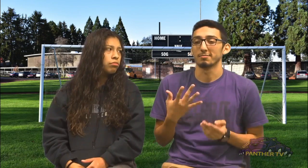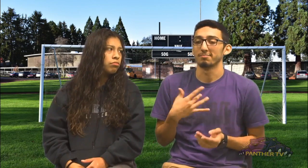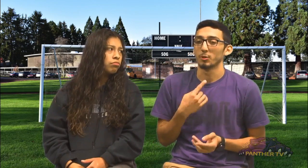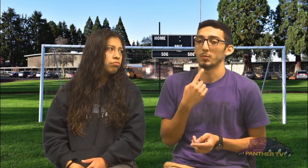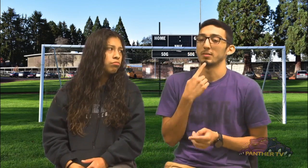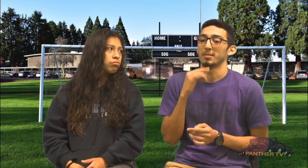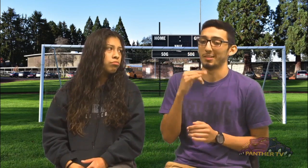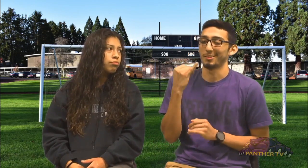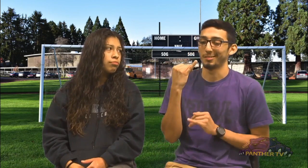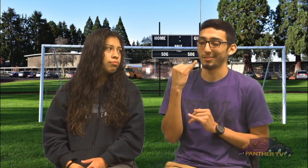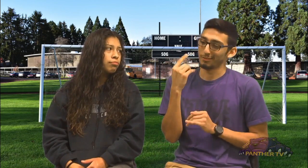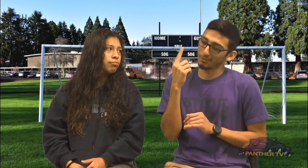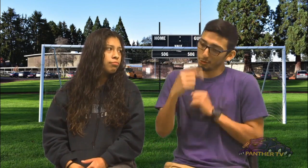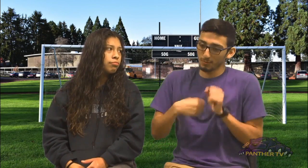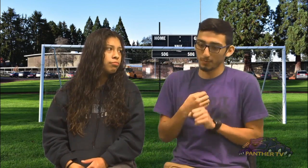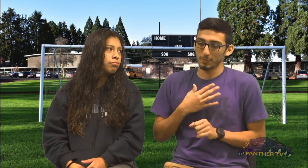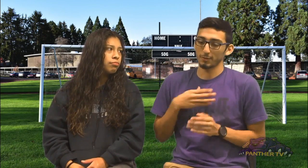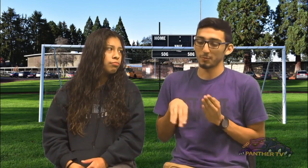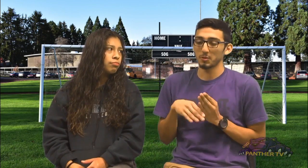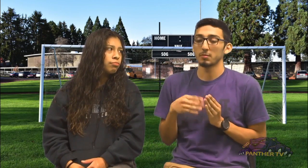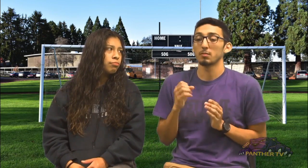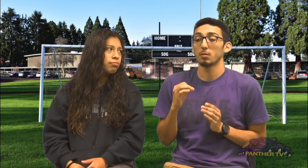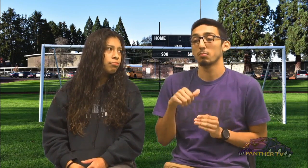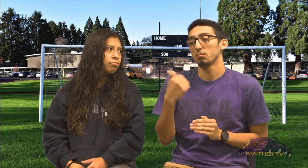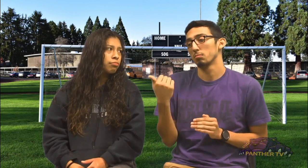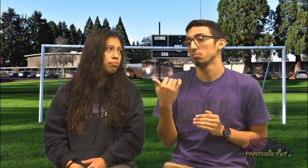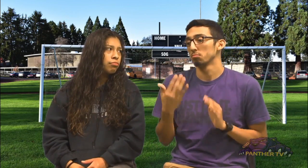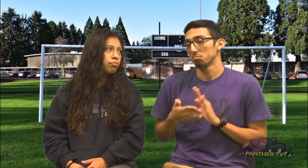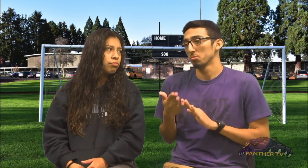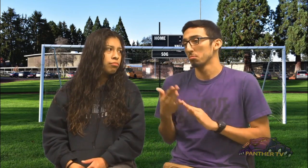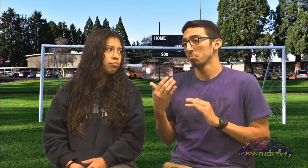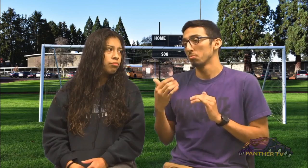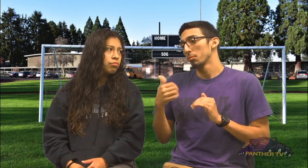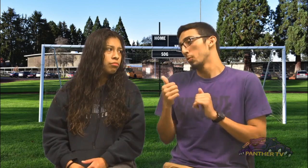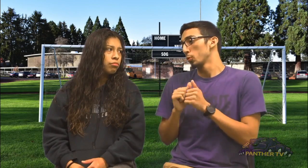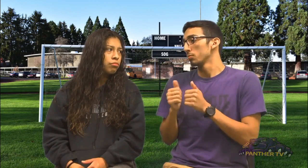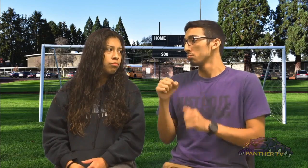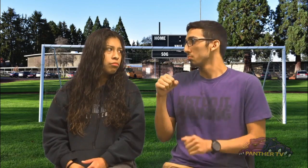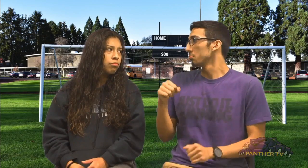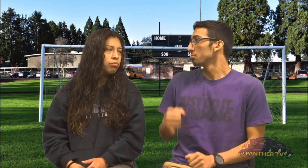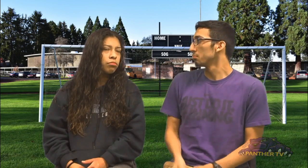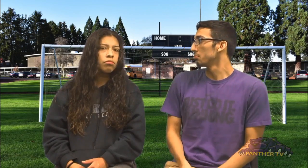I feel that when soccer was over, I was disappointed to think that was my first and last game of soccer ever. And yes, I am playing other sports.